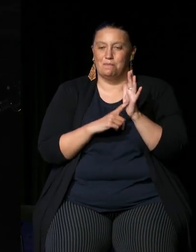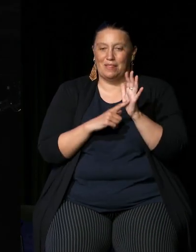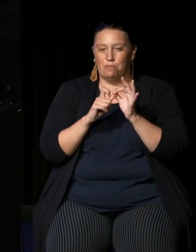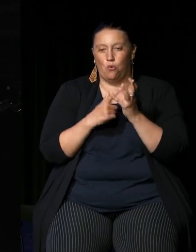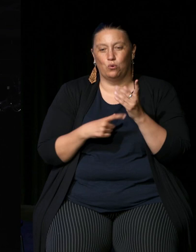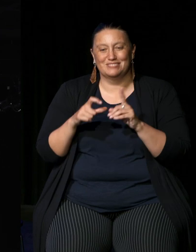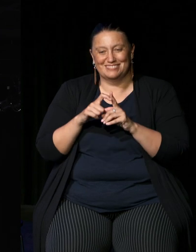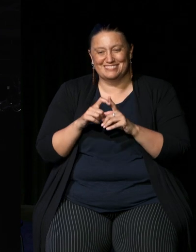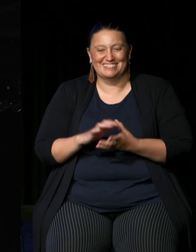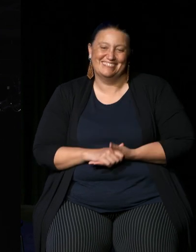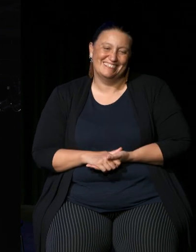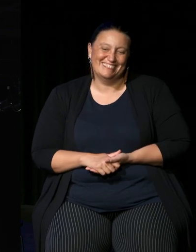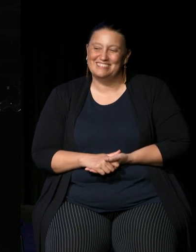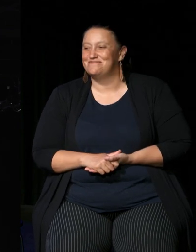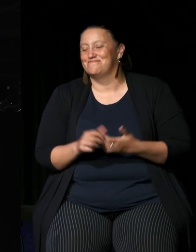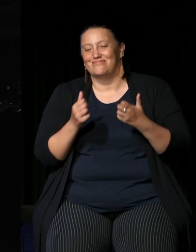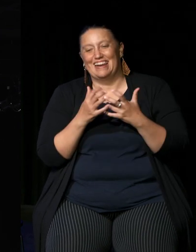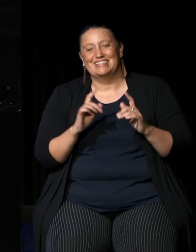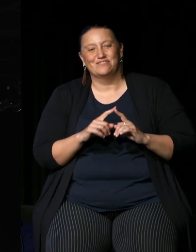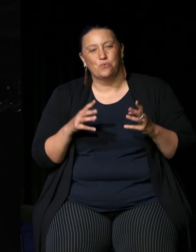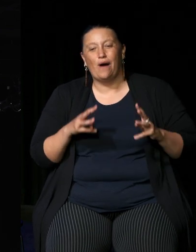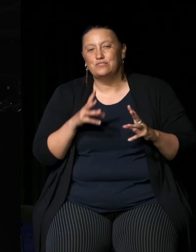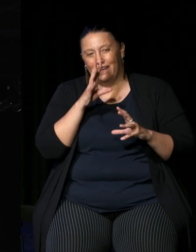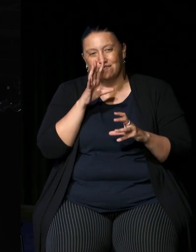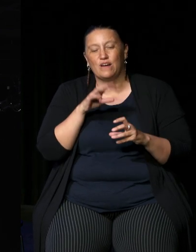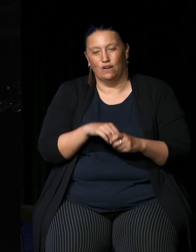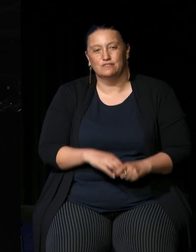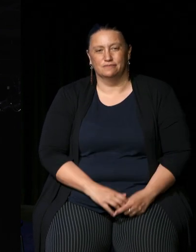um there's a number of ways you can get involved but what we know is that